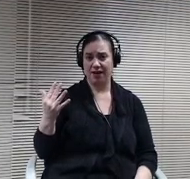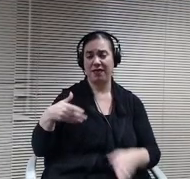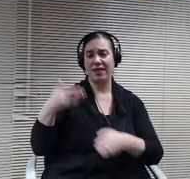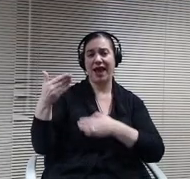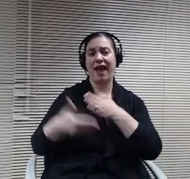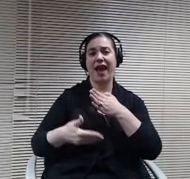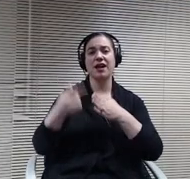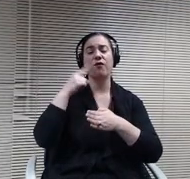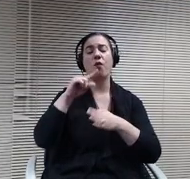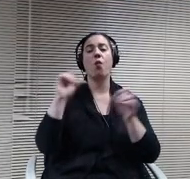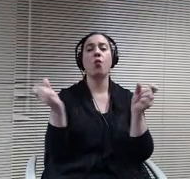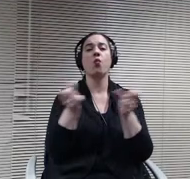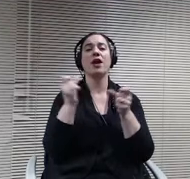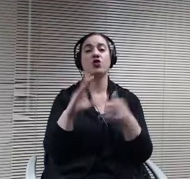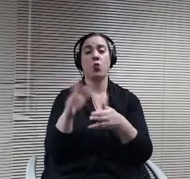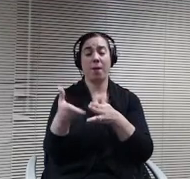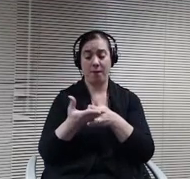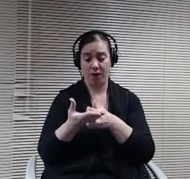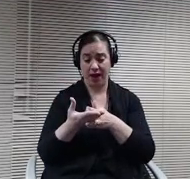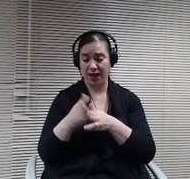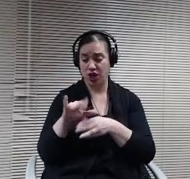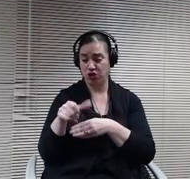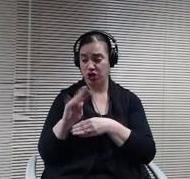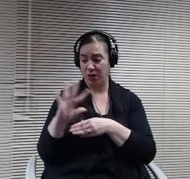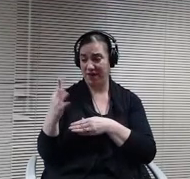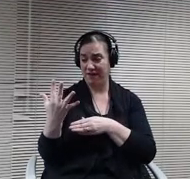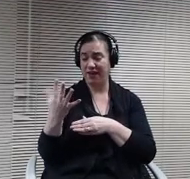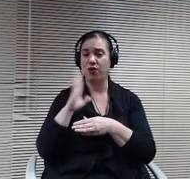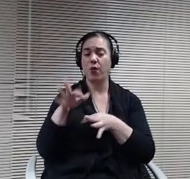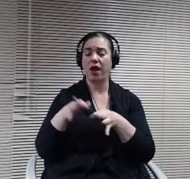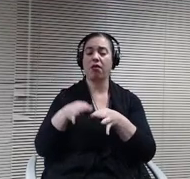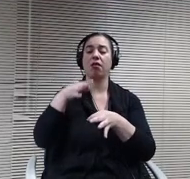Until two weeks later the 19th of January.